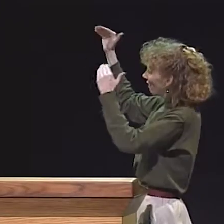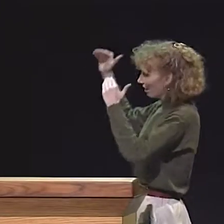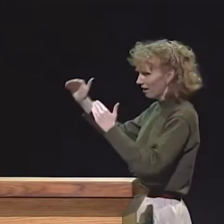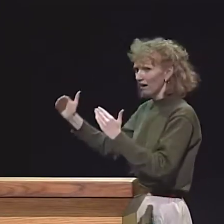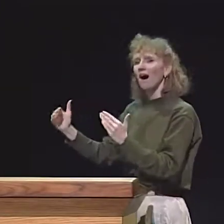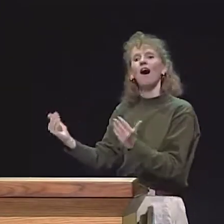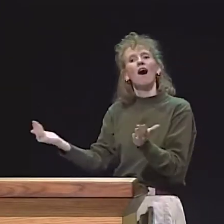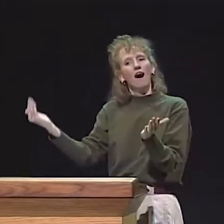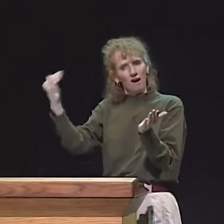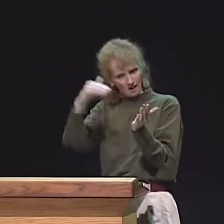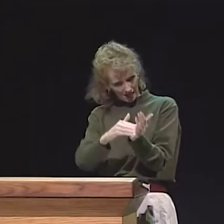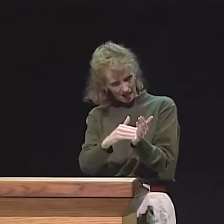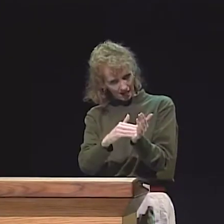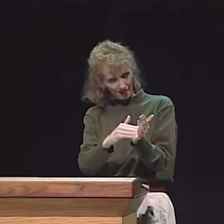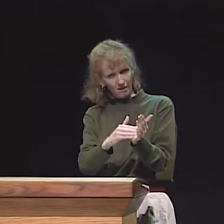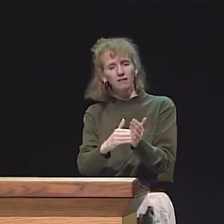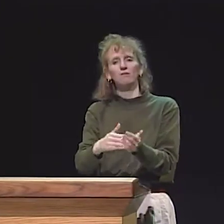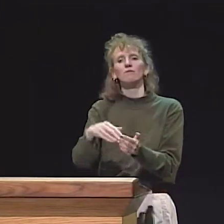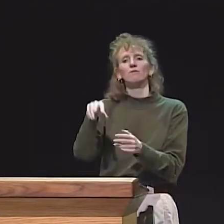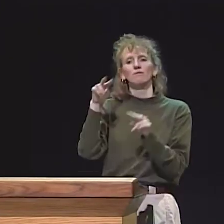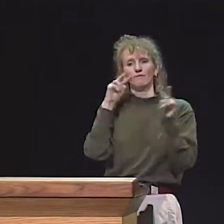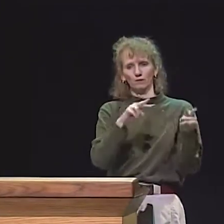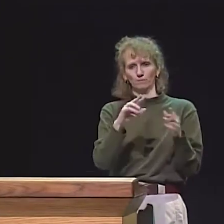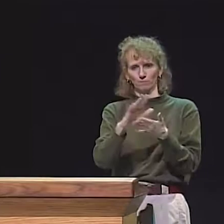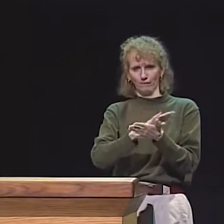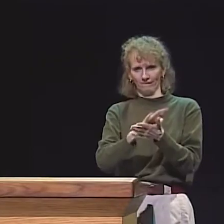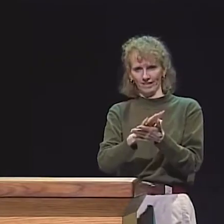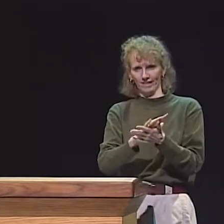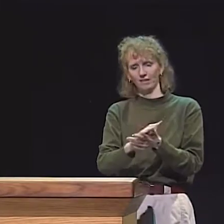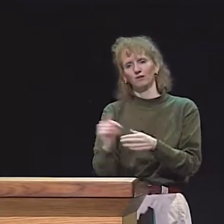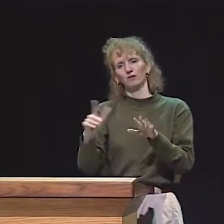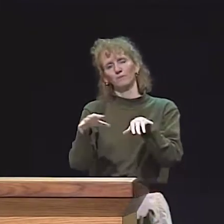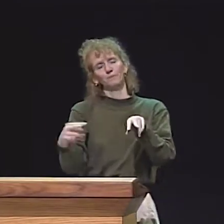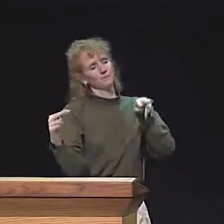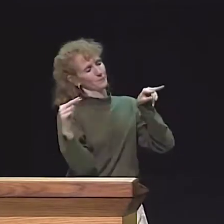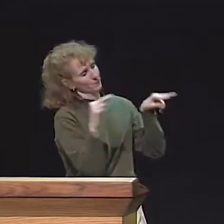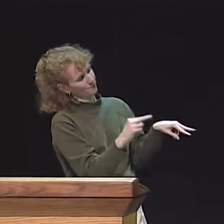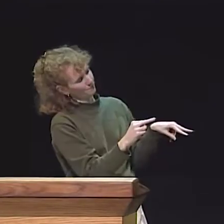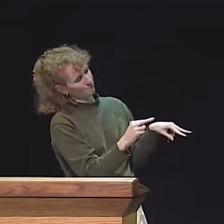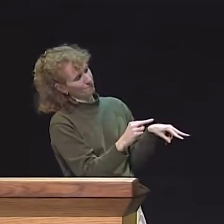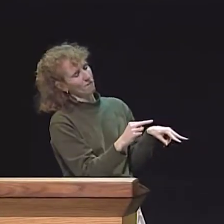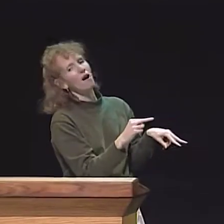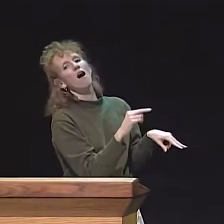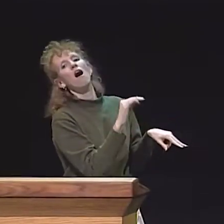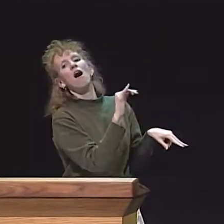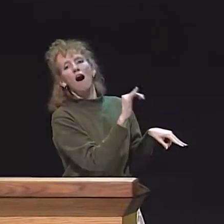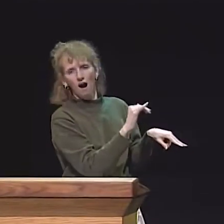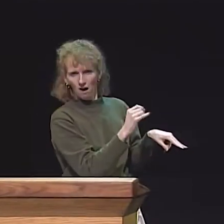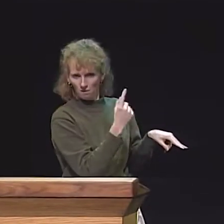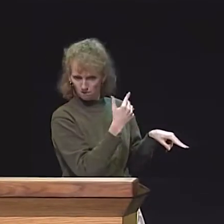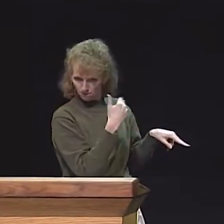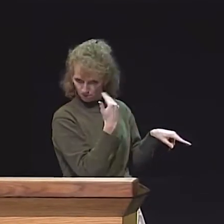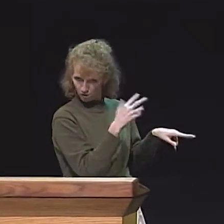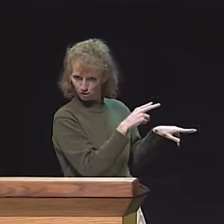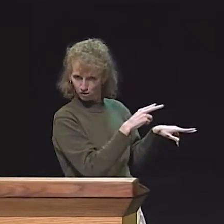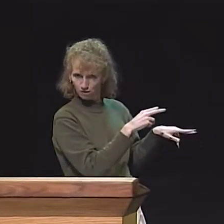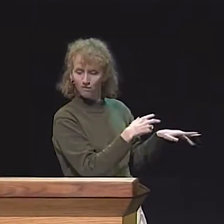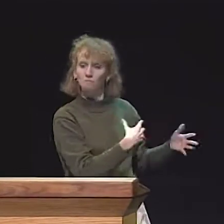IT'S NOT A CRITIQUE, REALLY, BUT IT'S A WAY TO HELP THE STUDENTS FACILITATE THEIR LEARNING AND EXPAND THEIR LANGUAGE. AND THEN WE LOOK AT THE MOVIE AGAIN.